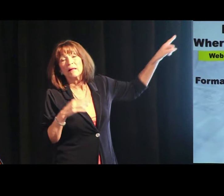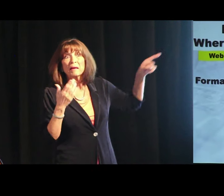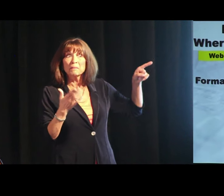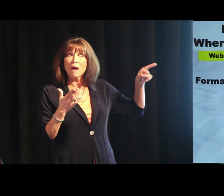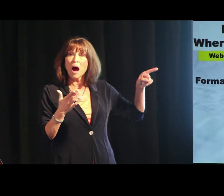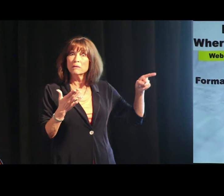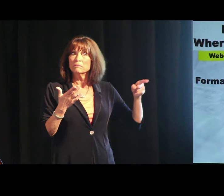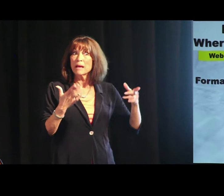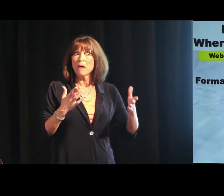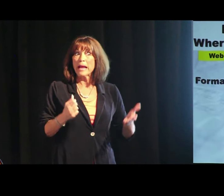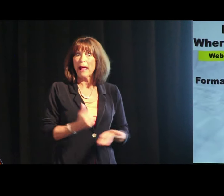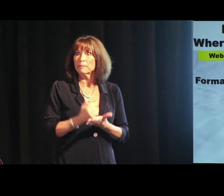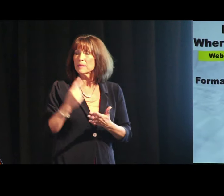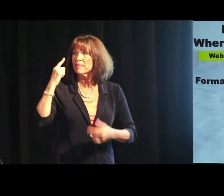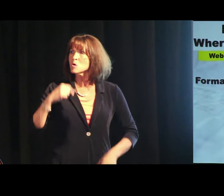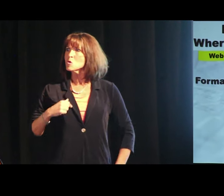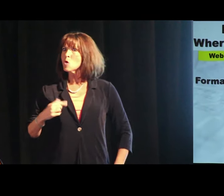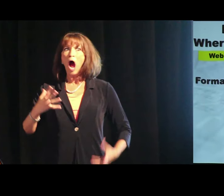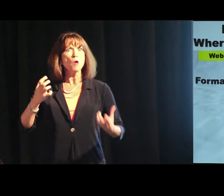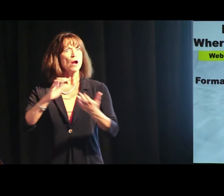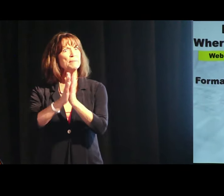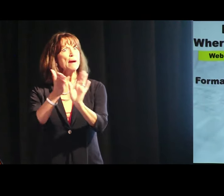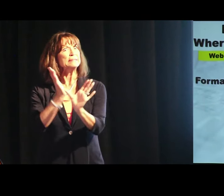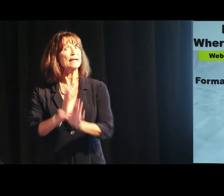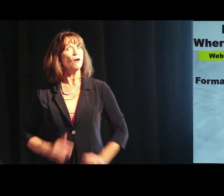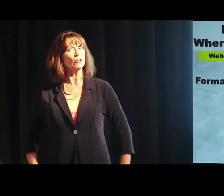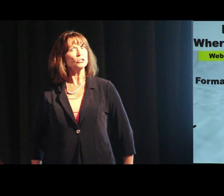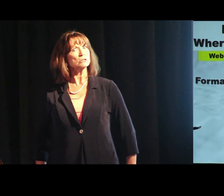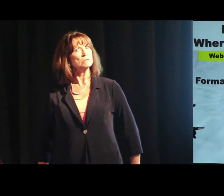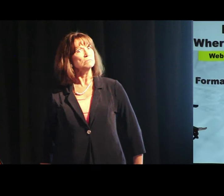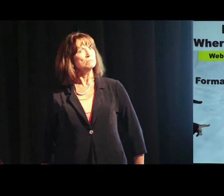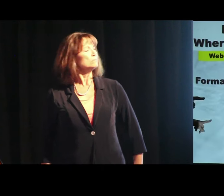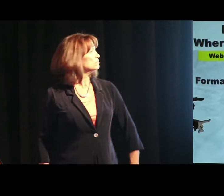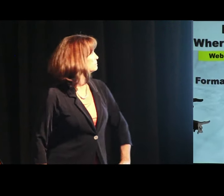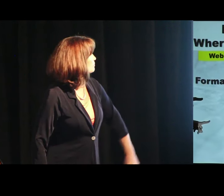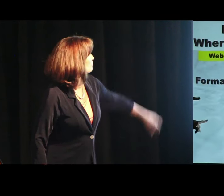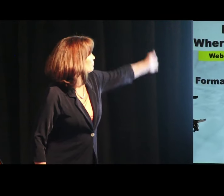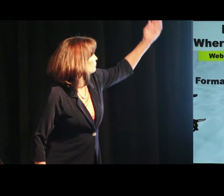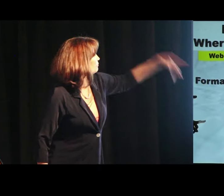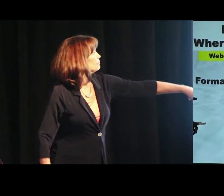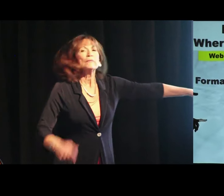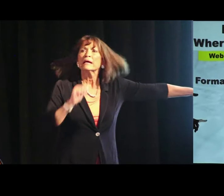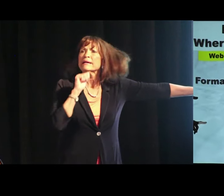but then curiosity led him to informal learning. And maybe he’ll decide he wants to become a psychologist.